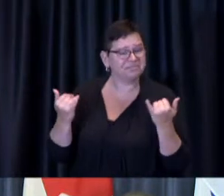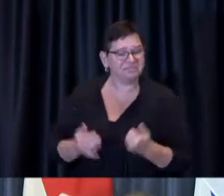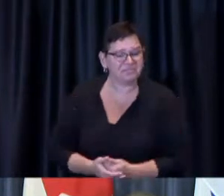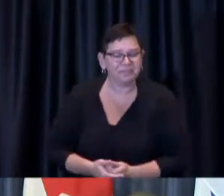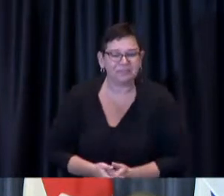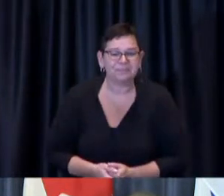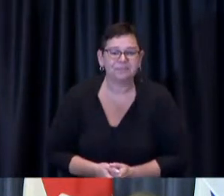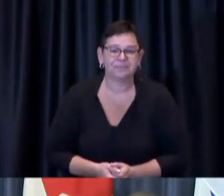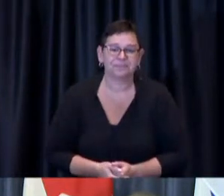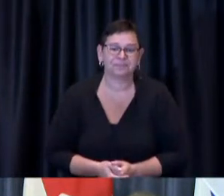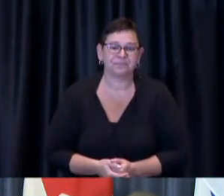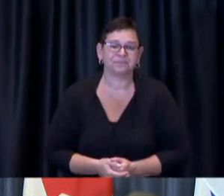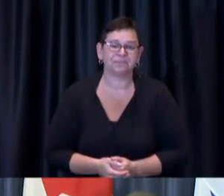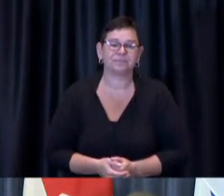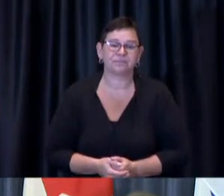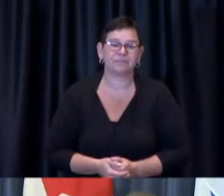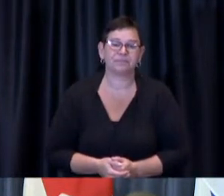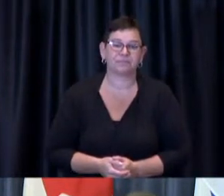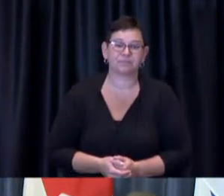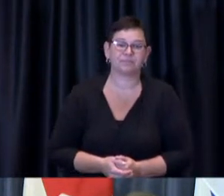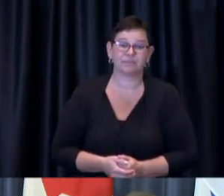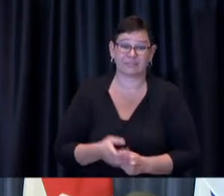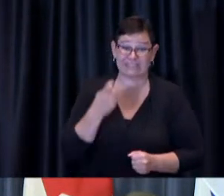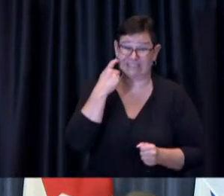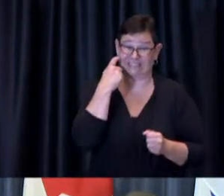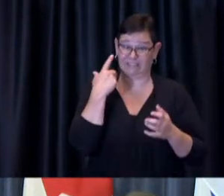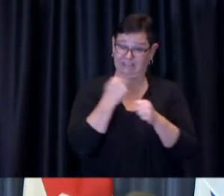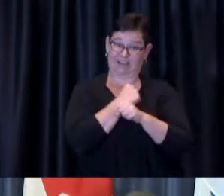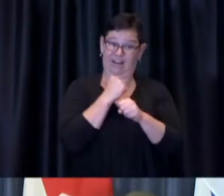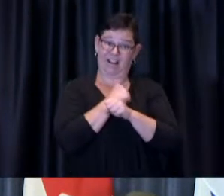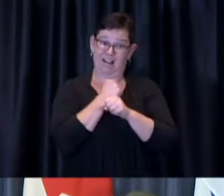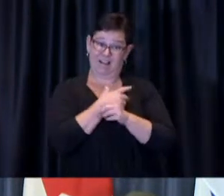Our most recent data shows that there are approximately 350,000